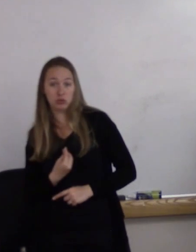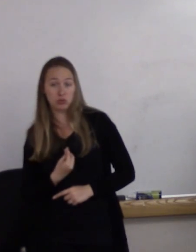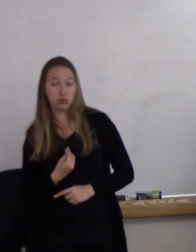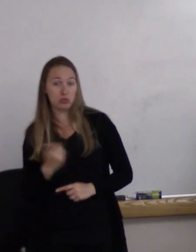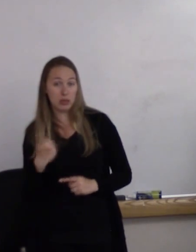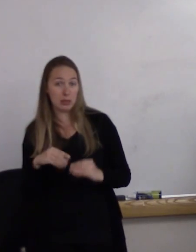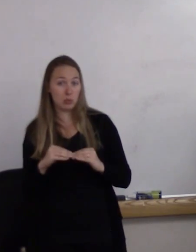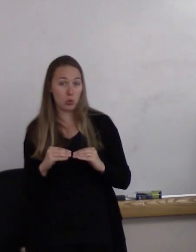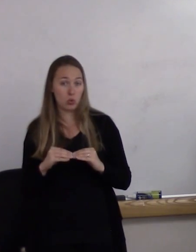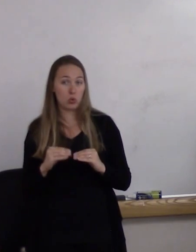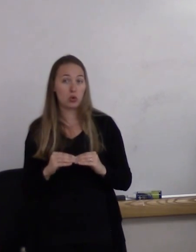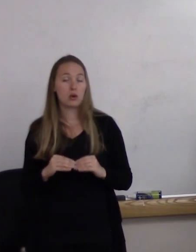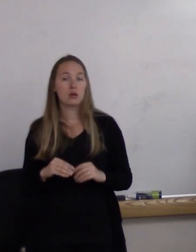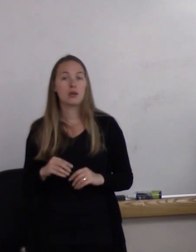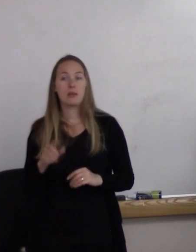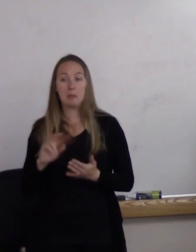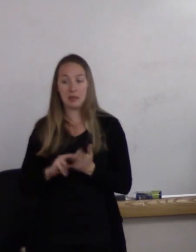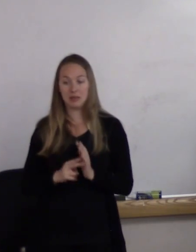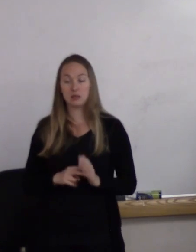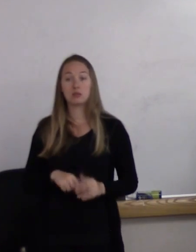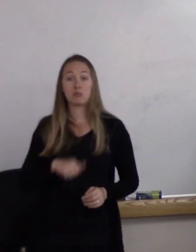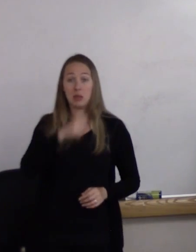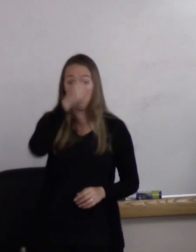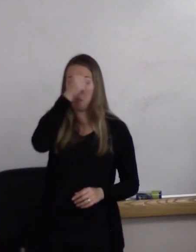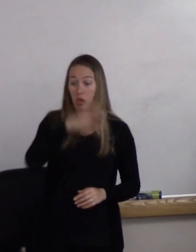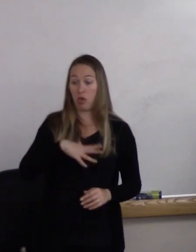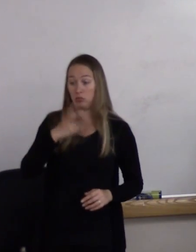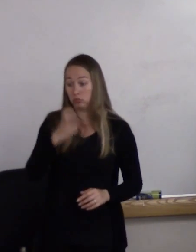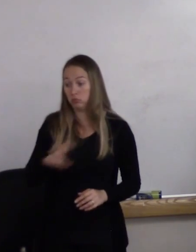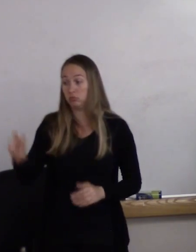They have transitioned, and they-- and that's what--